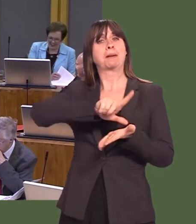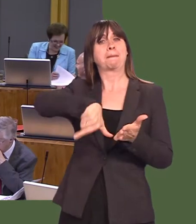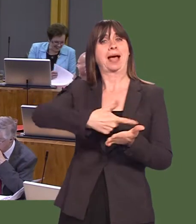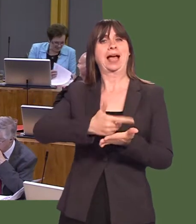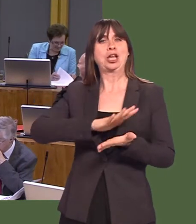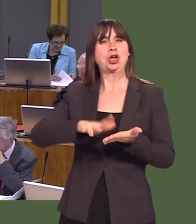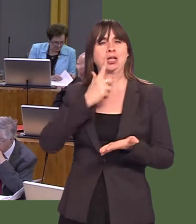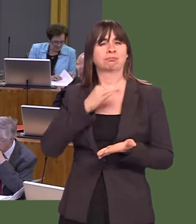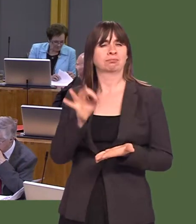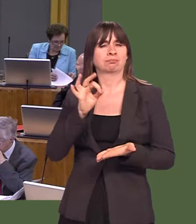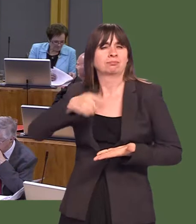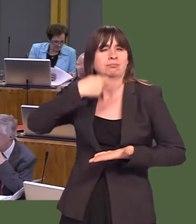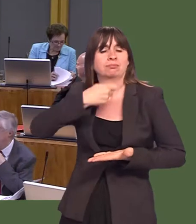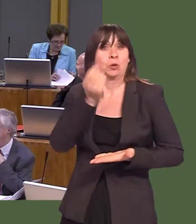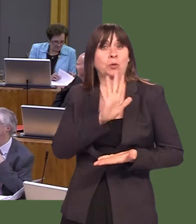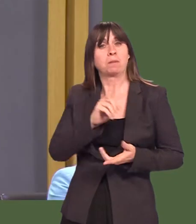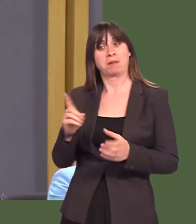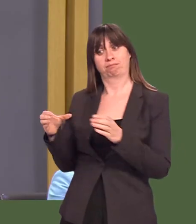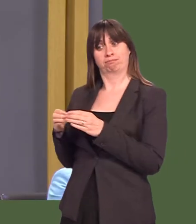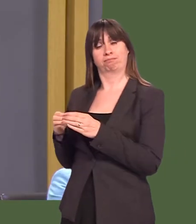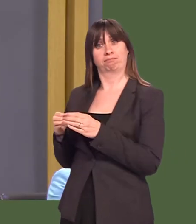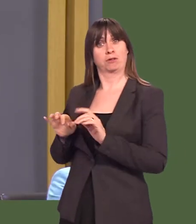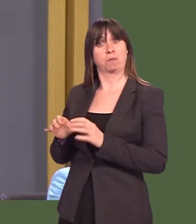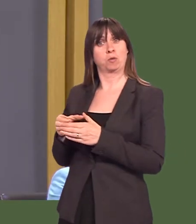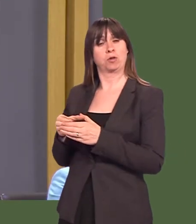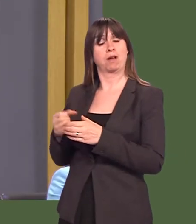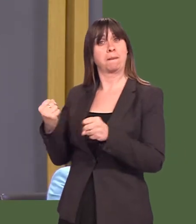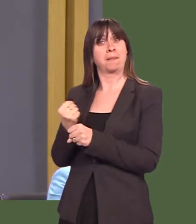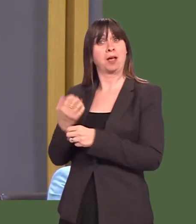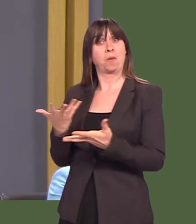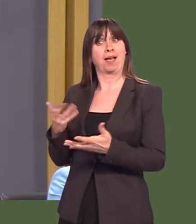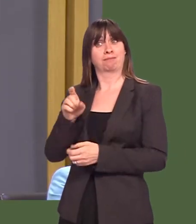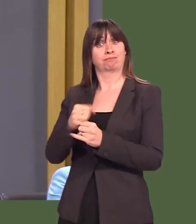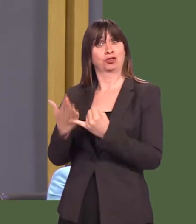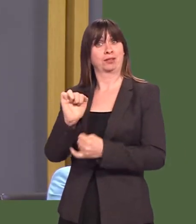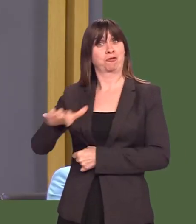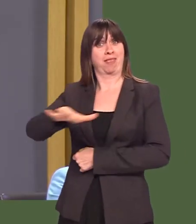is not a fruit-based pudding, but, in fact, as you know, a small computer manufactured in your constituency.